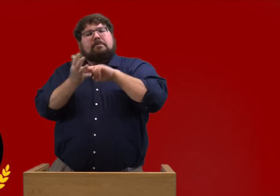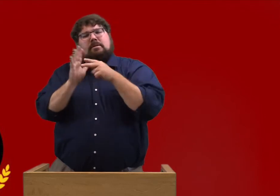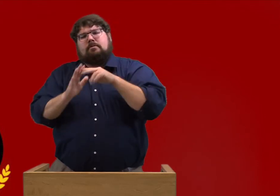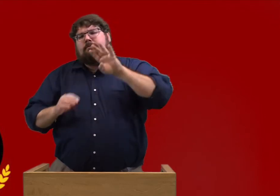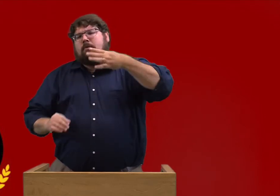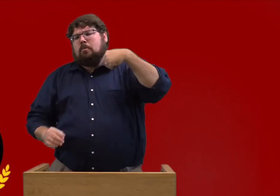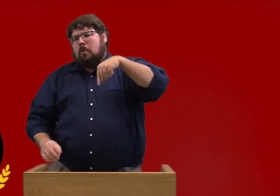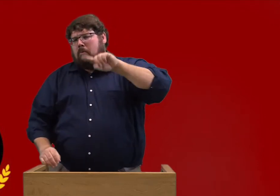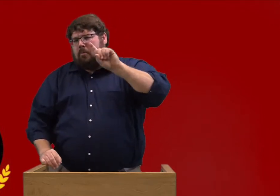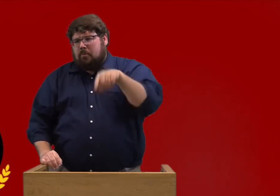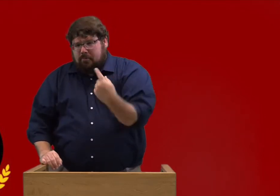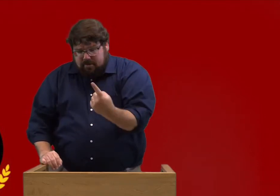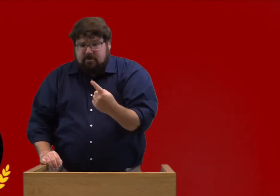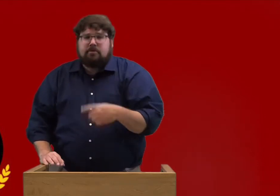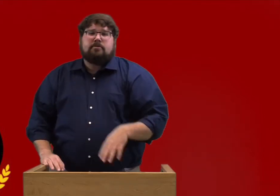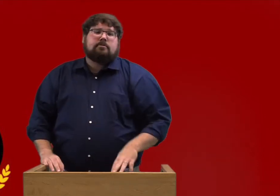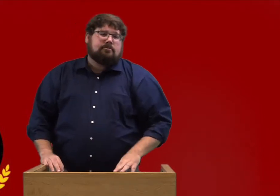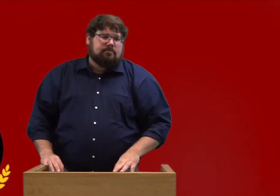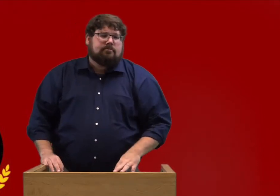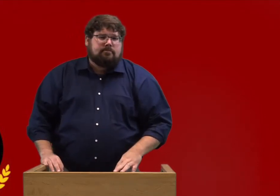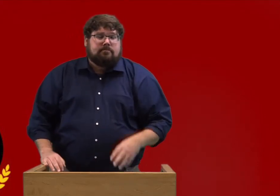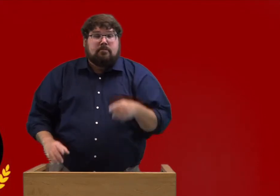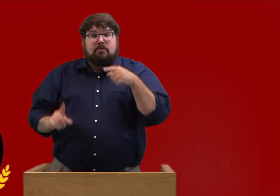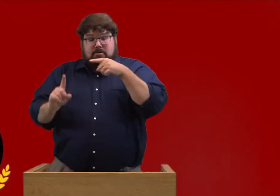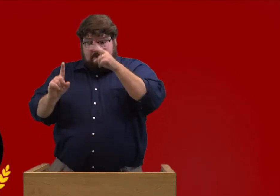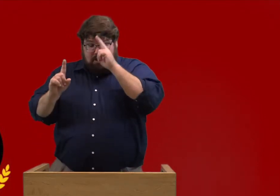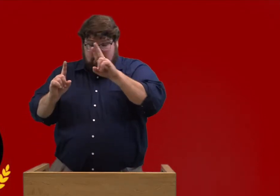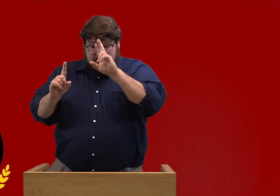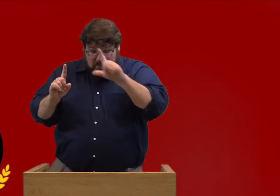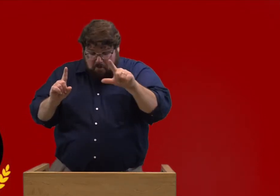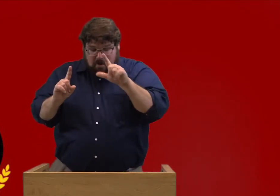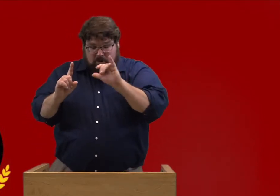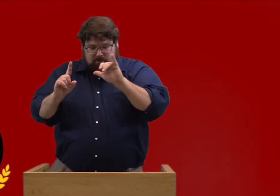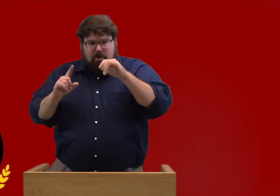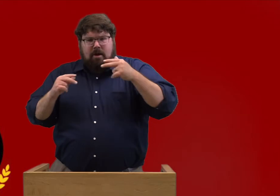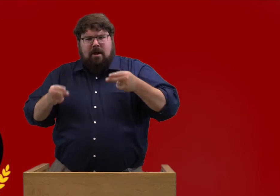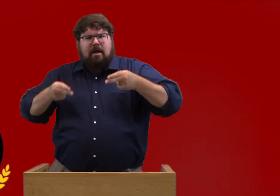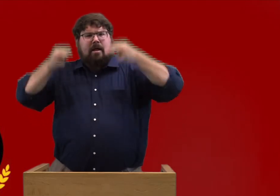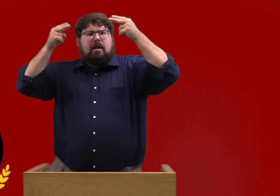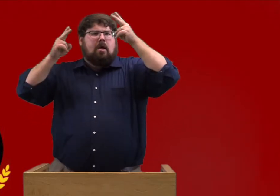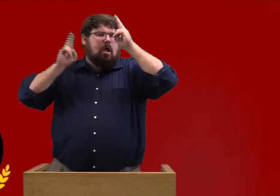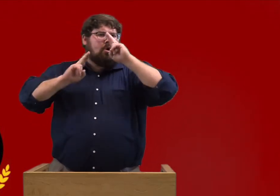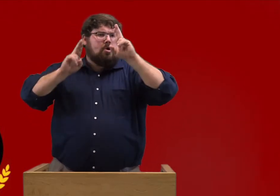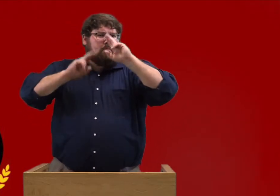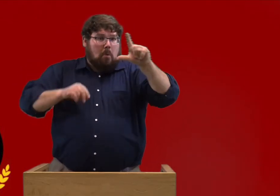If you don't, then that is for fourth quarter only.